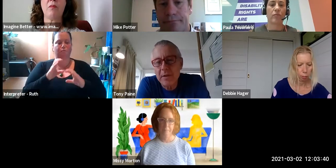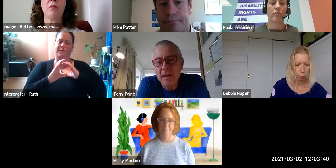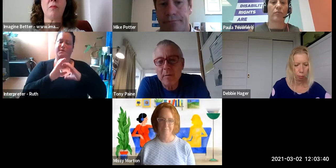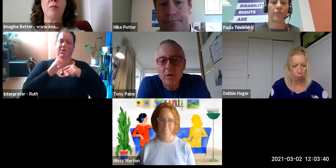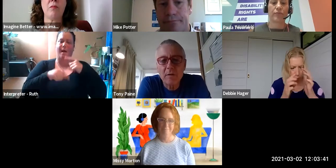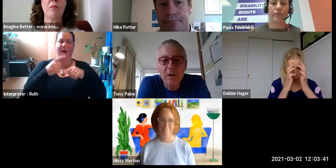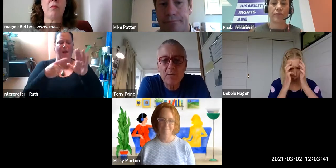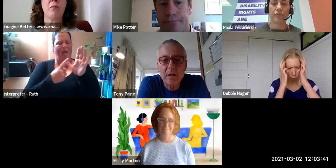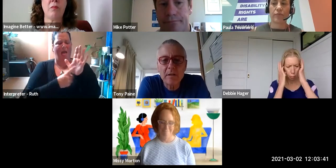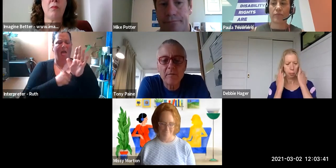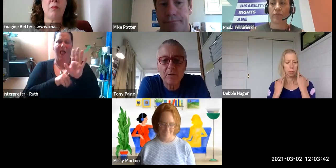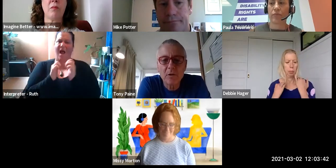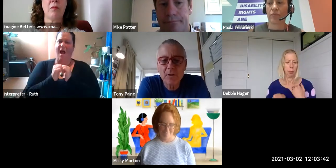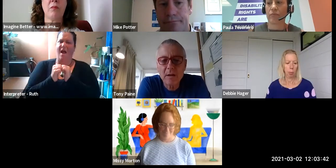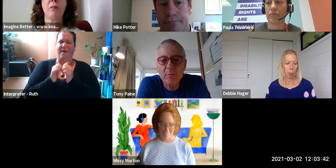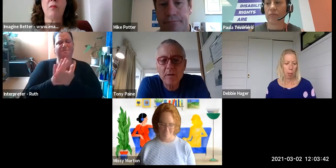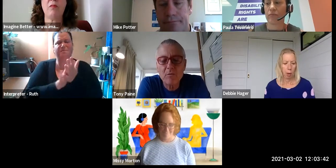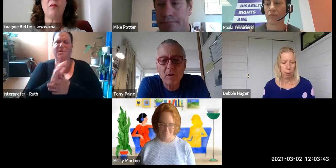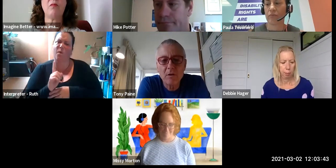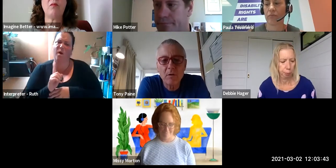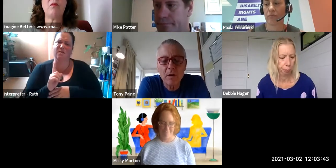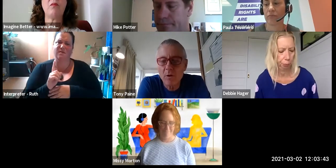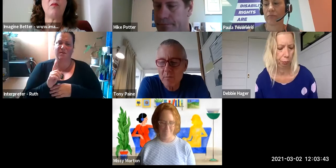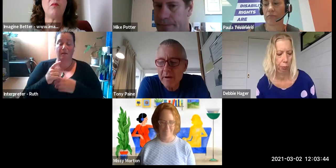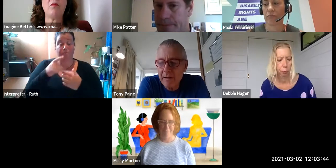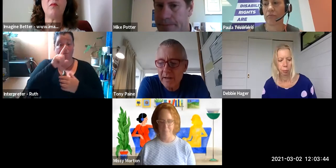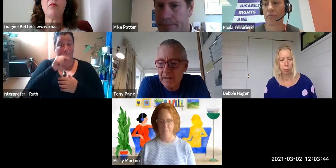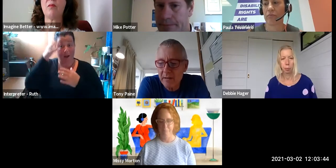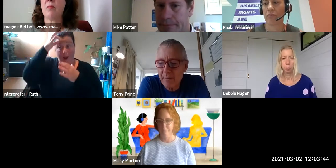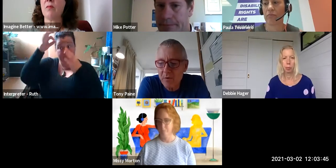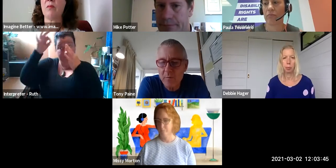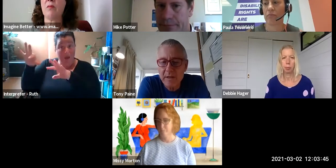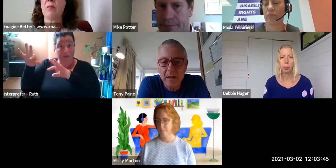Thinking about what advice we might give non-disabled people who want to be part of that movement